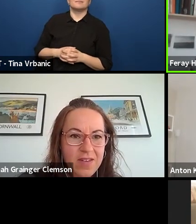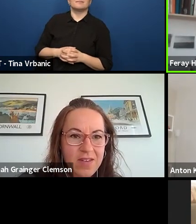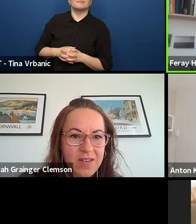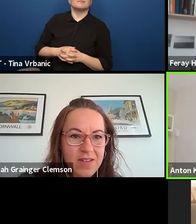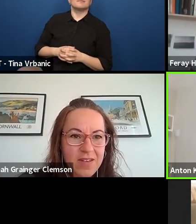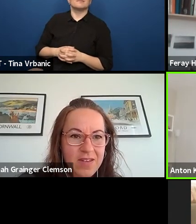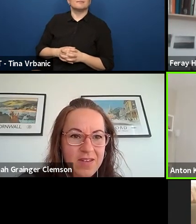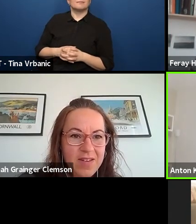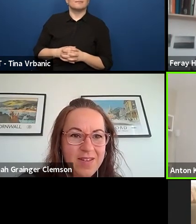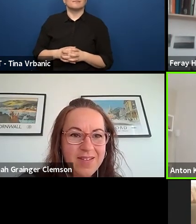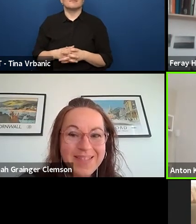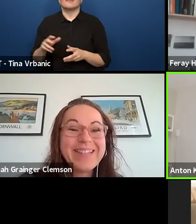I don't mind.